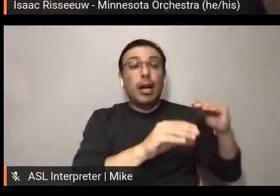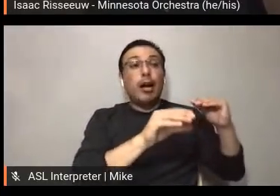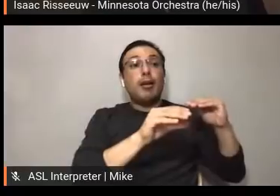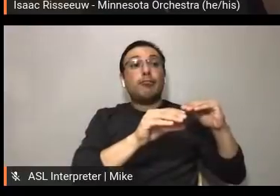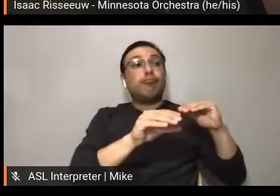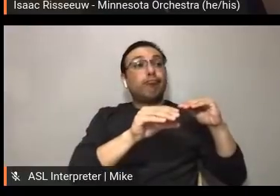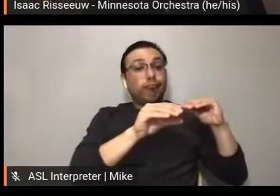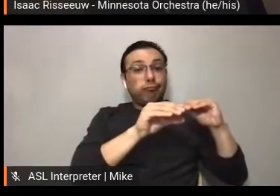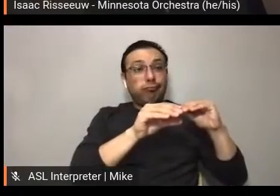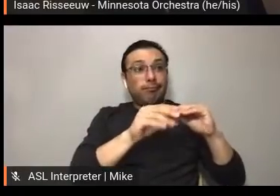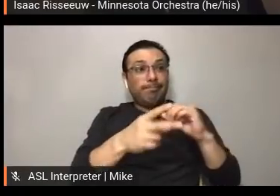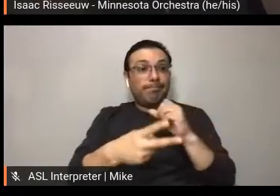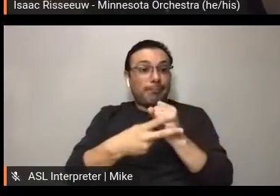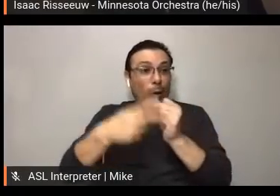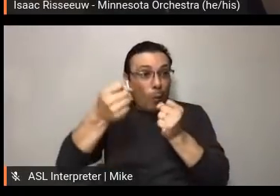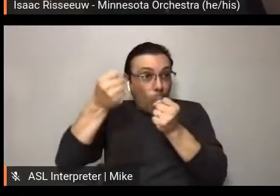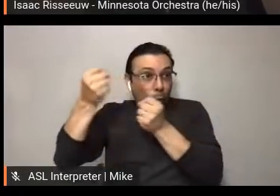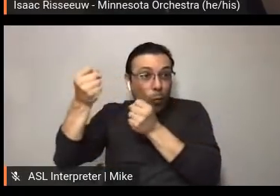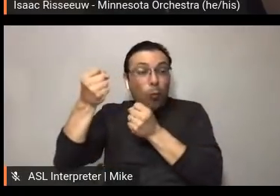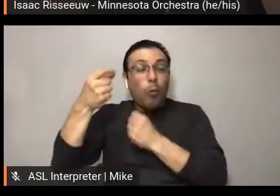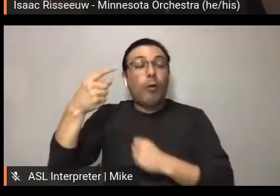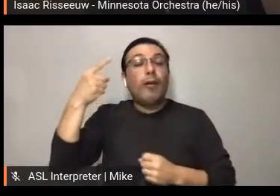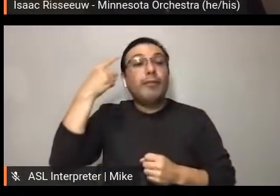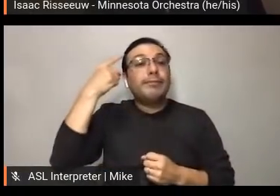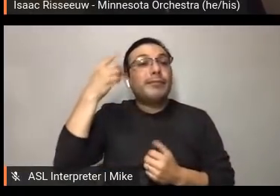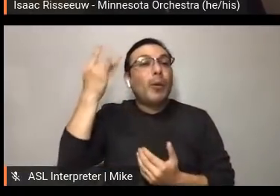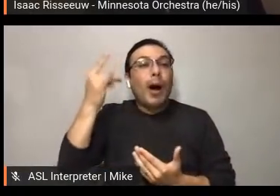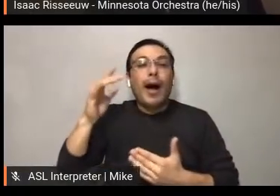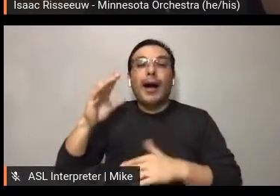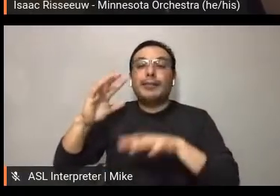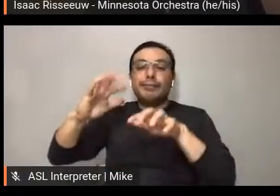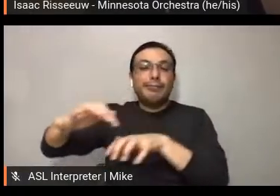rescheduled. So that was part of the sort of... rationale for doing it